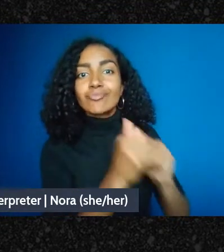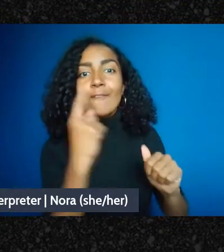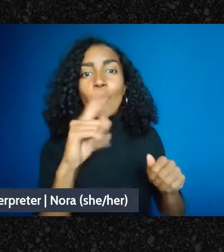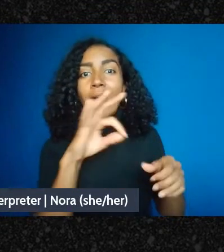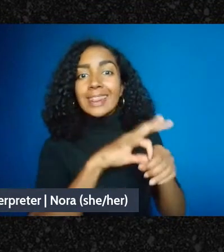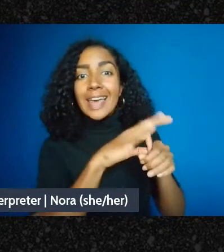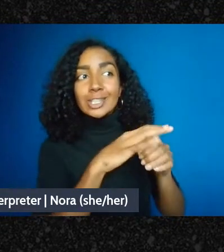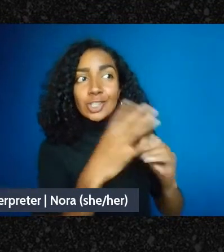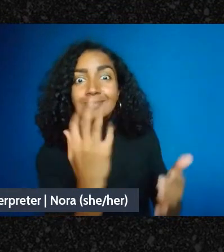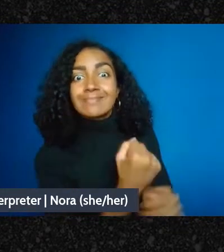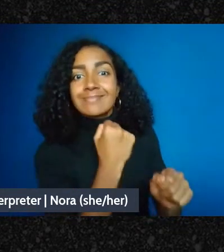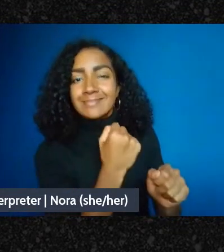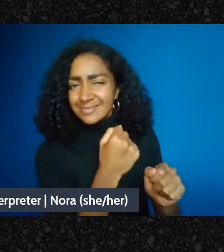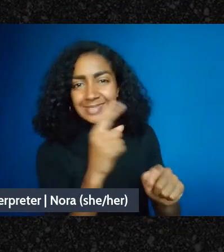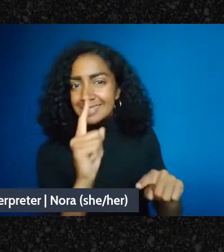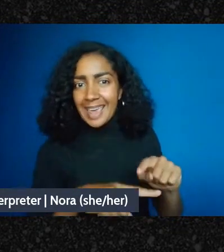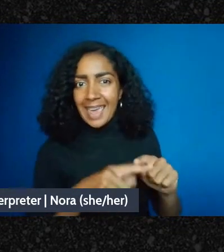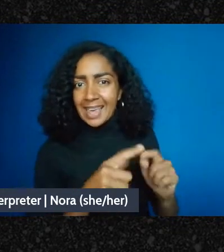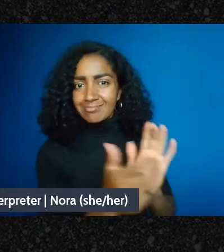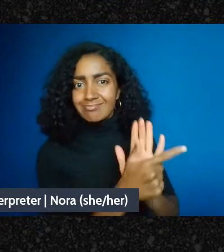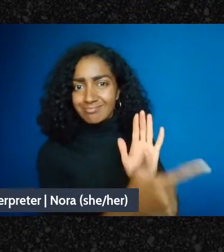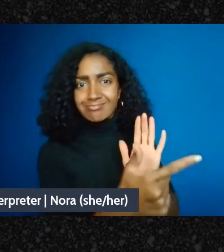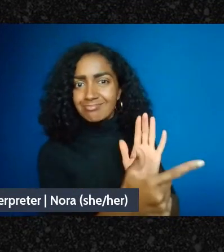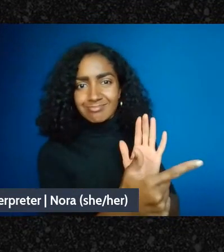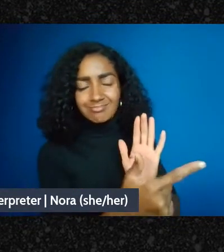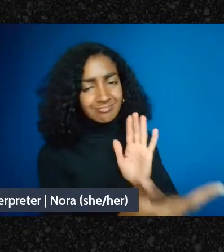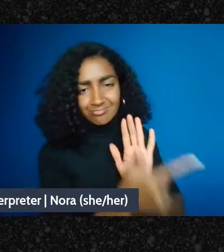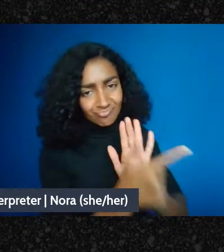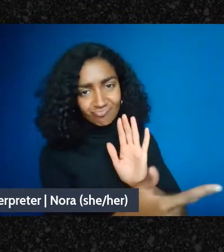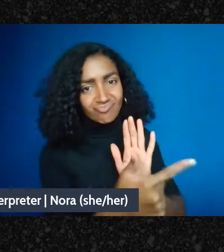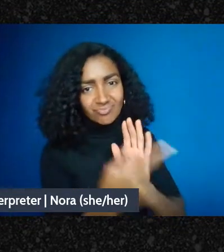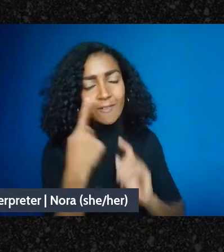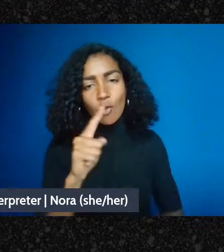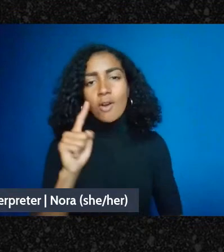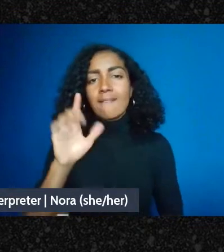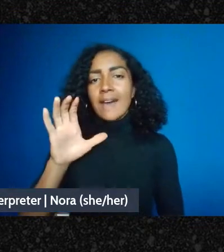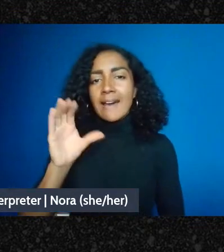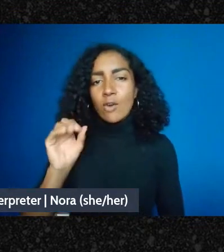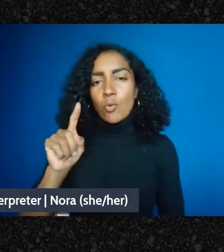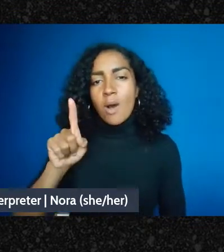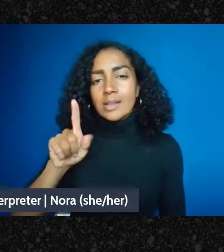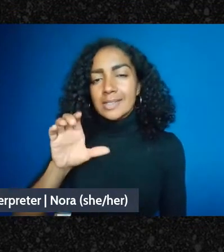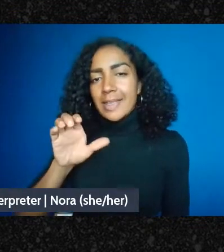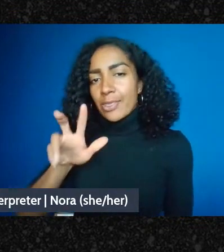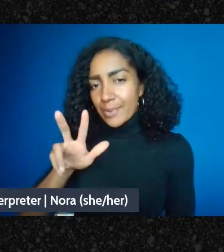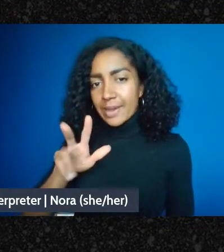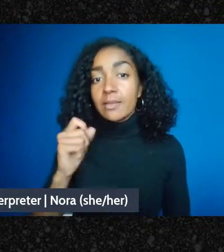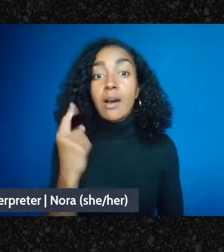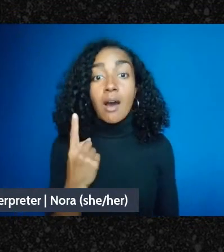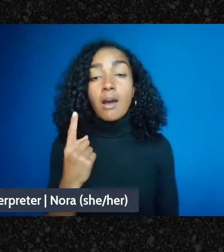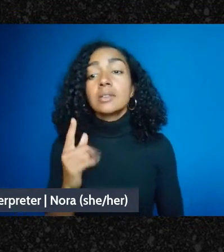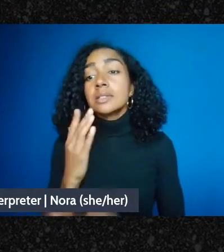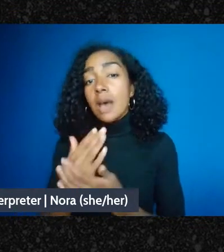strictly limited - prohibited in a 5023 and then there's limits but much looser limits on